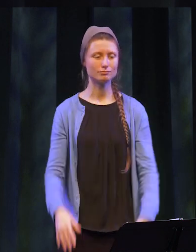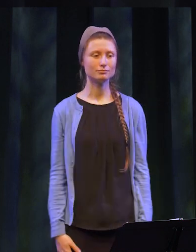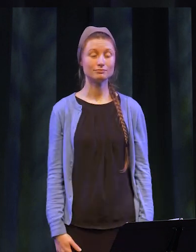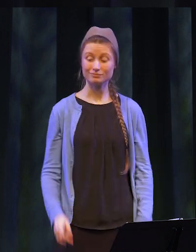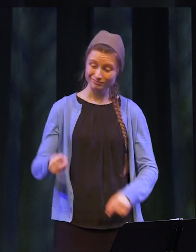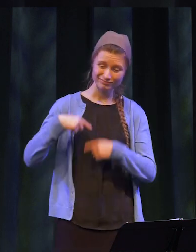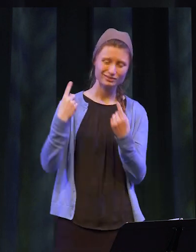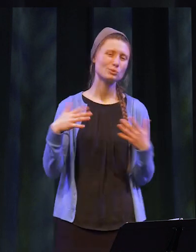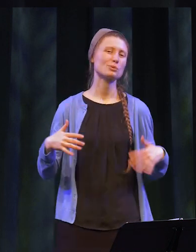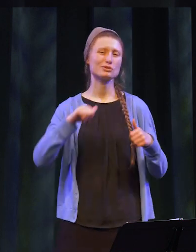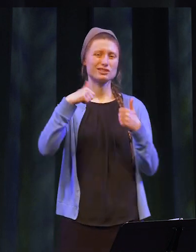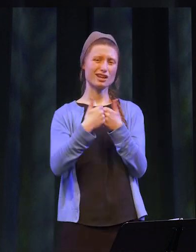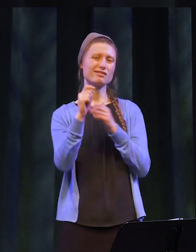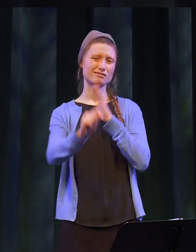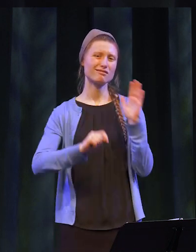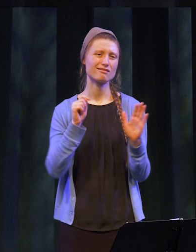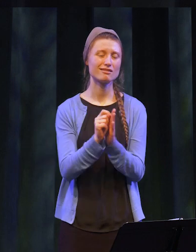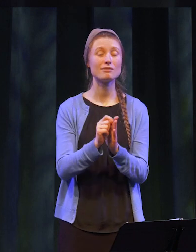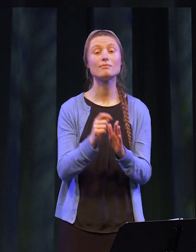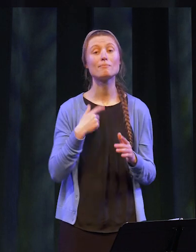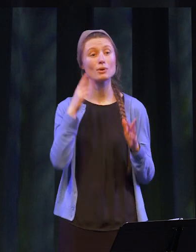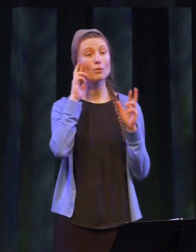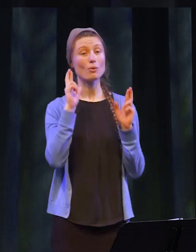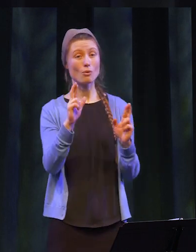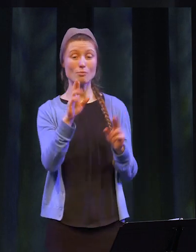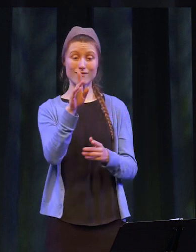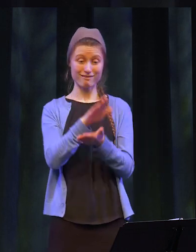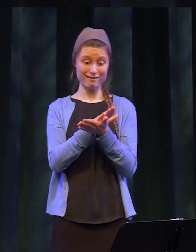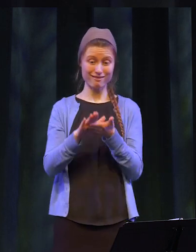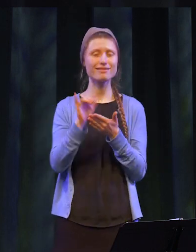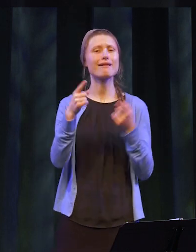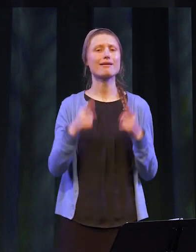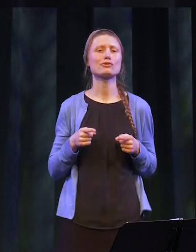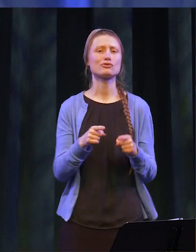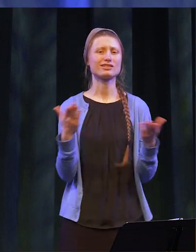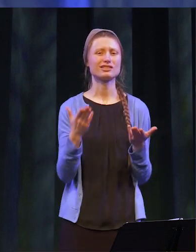These have been challenging times, and I hope that kindness was part of your GCC experience.